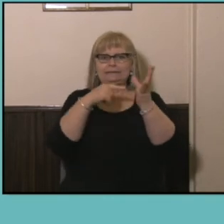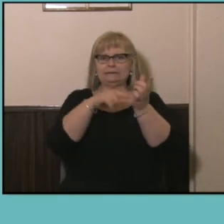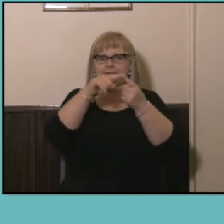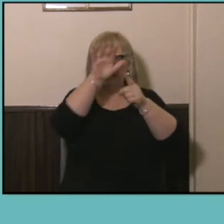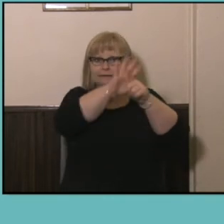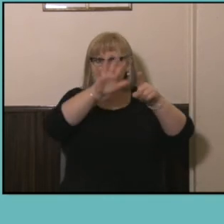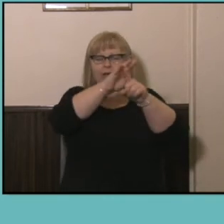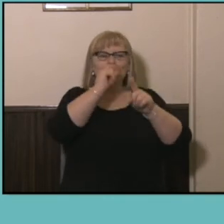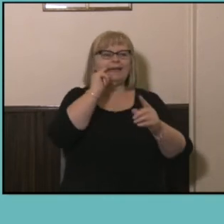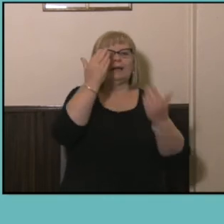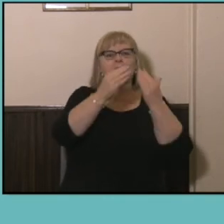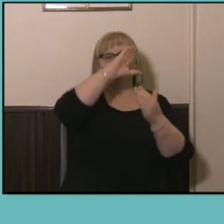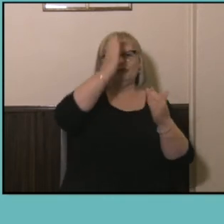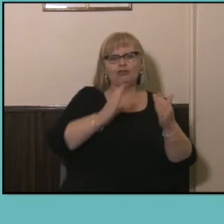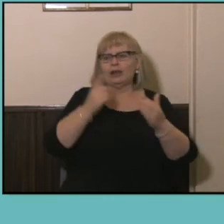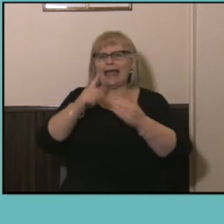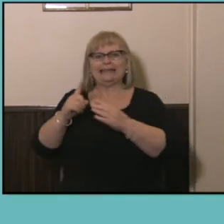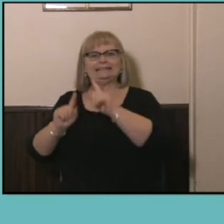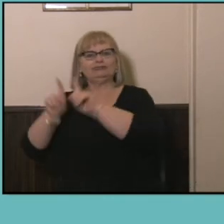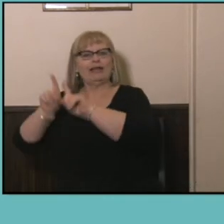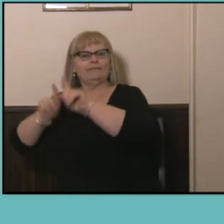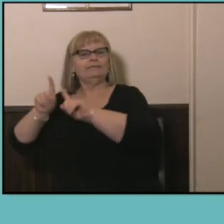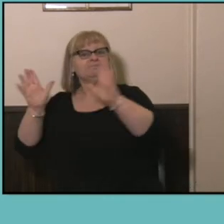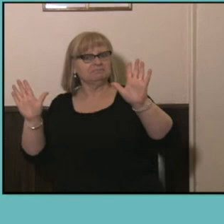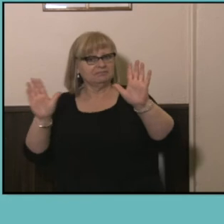comparisons that's available as of yesterday and when you have a look at